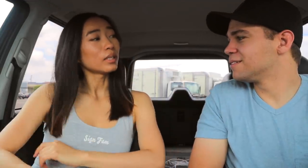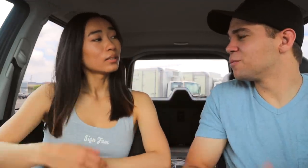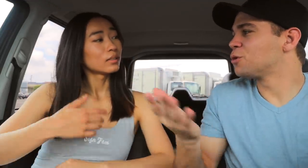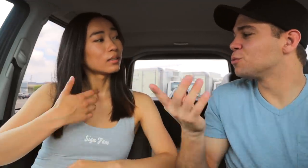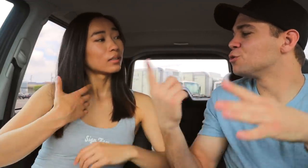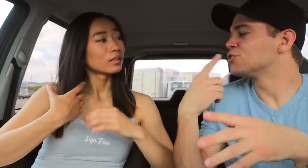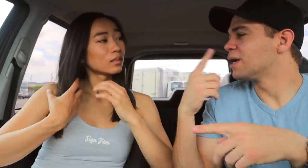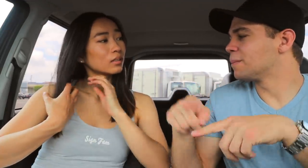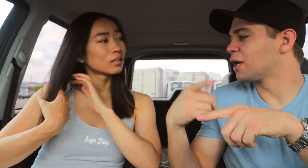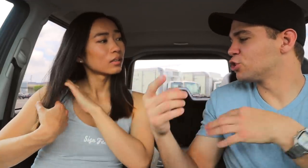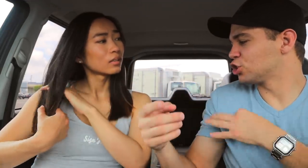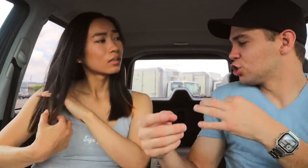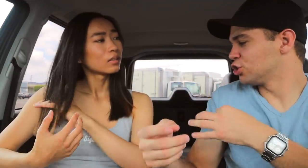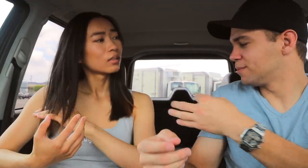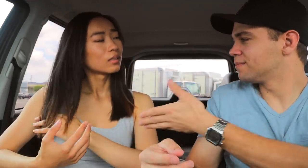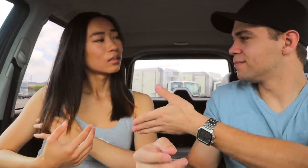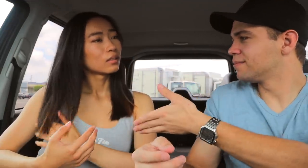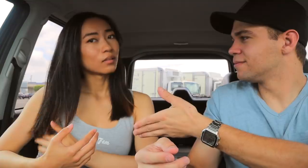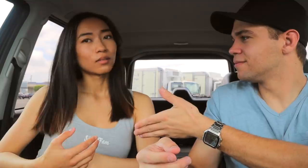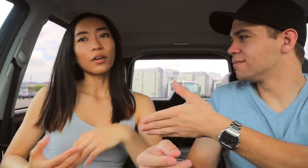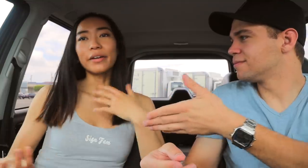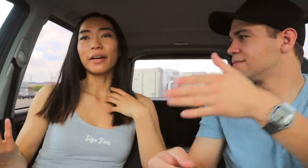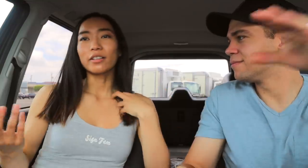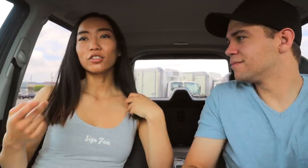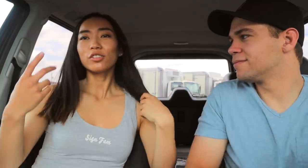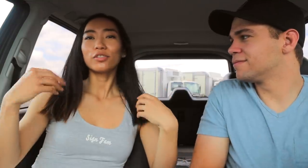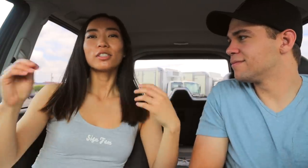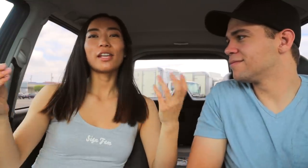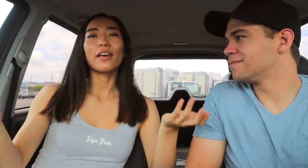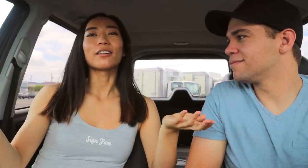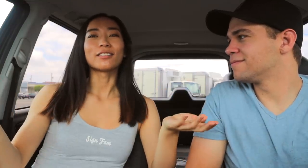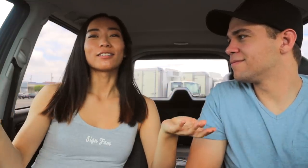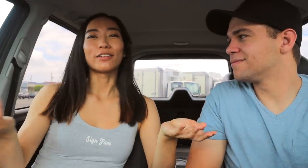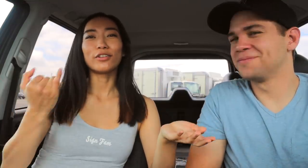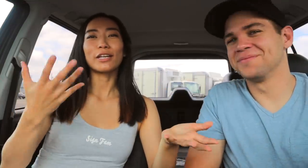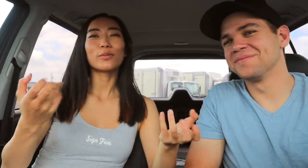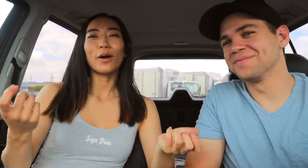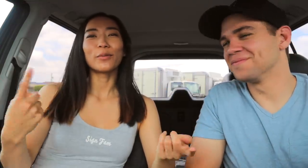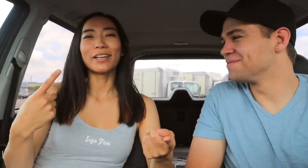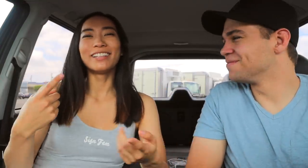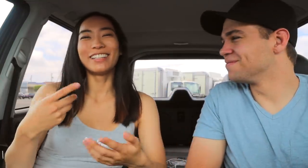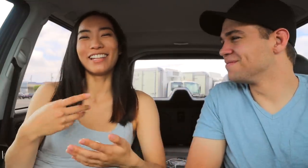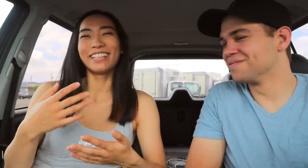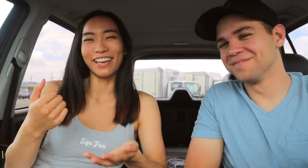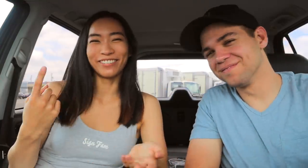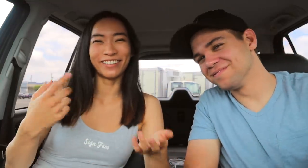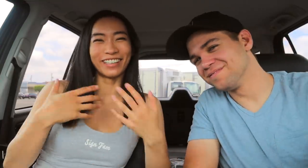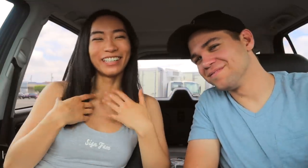What? You were talking about the shirts Oh yeah, they're just for sale if you guys want one, get one.